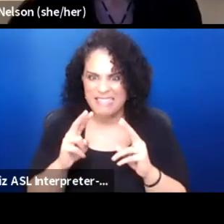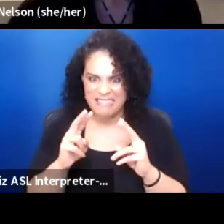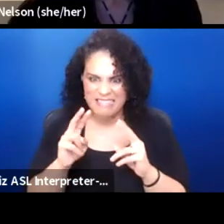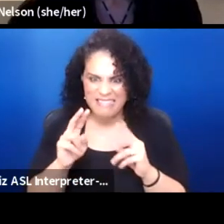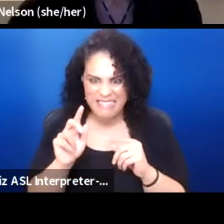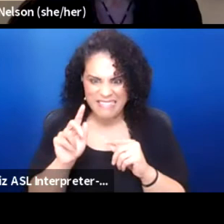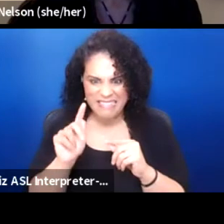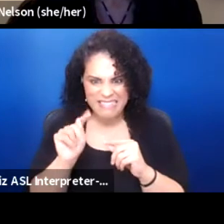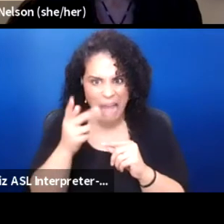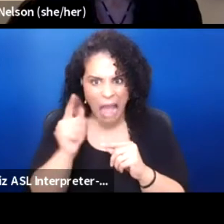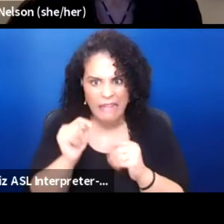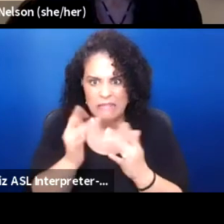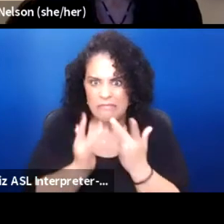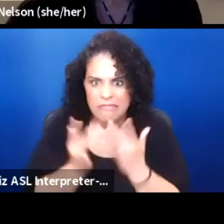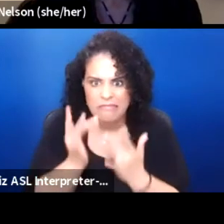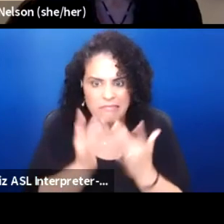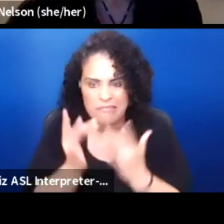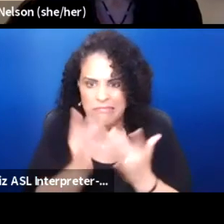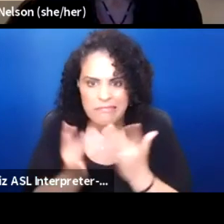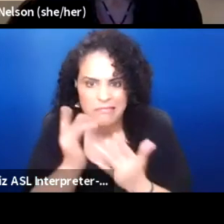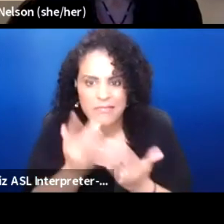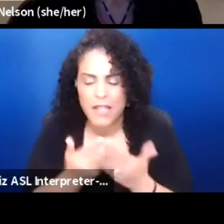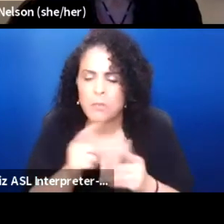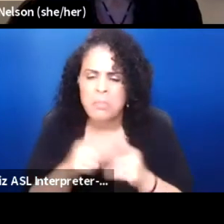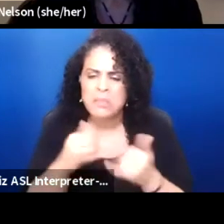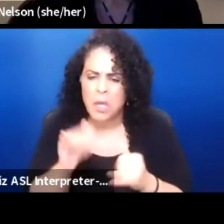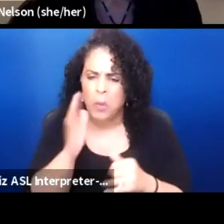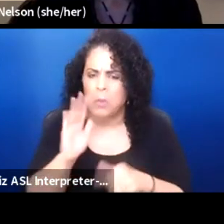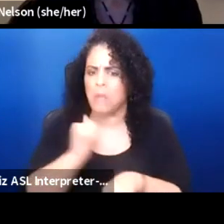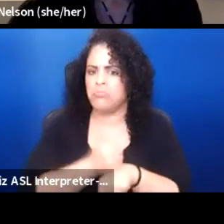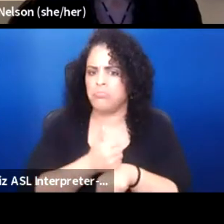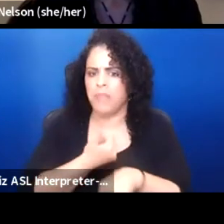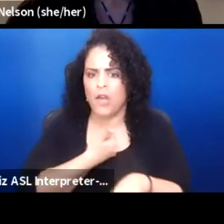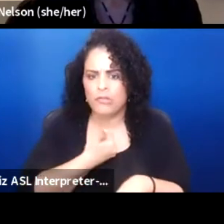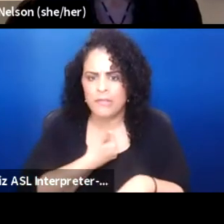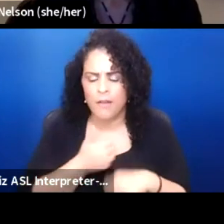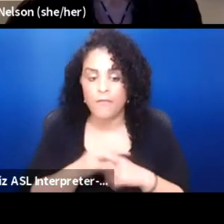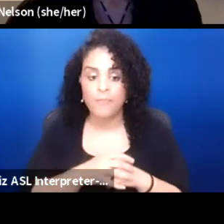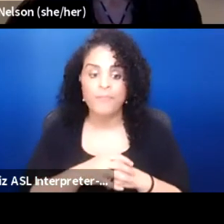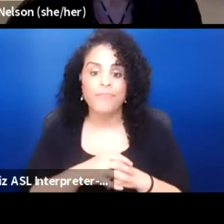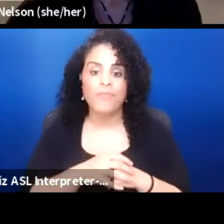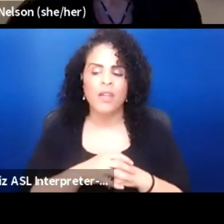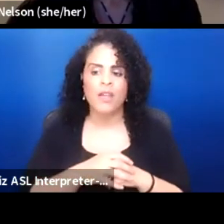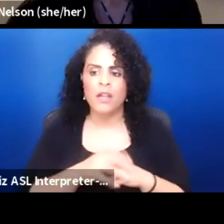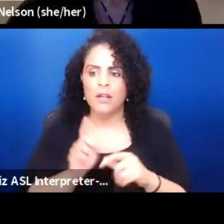but still it's, we'll do it ourselves. So in the sake of diplomacy